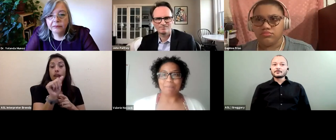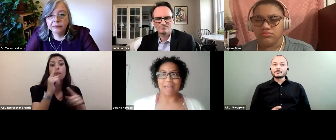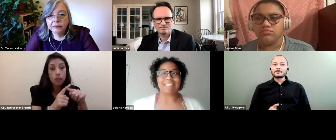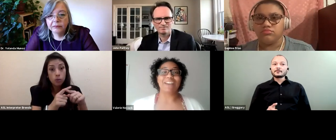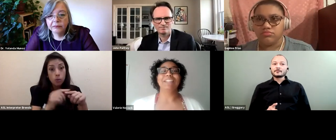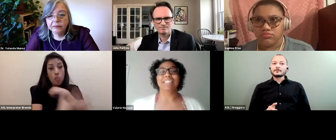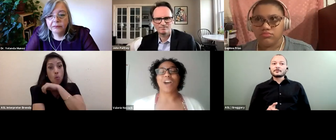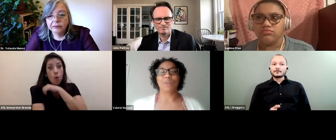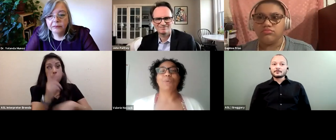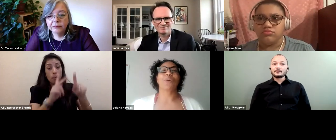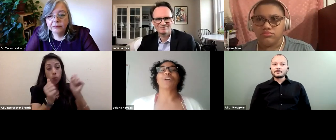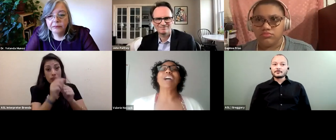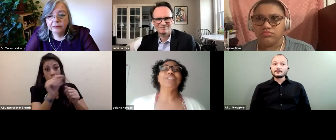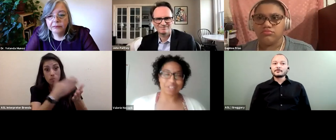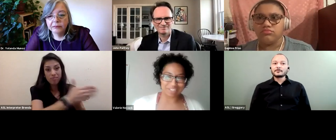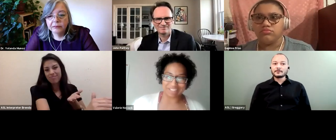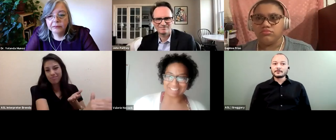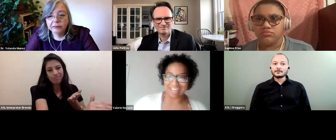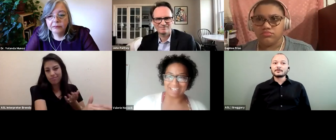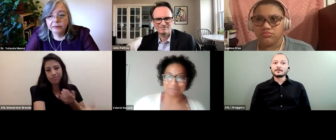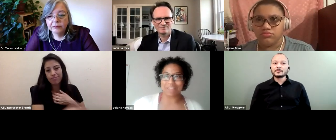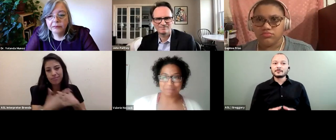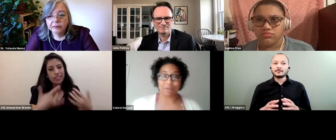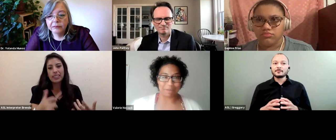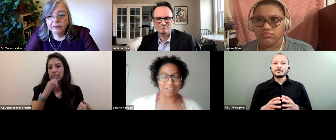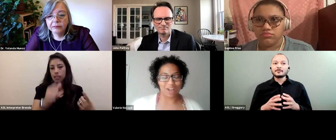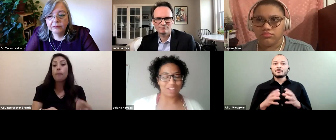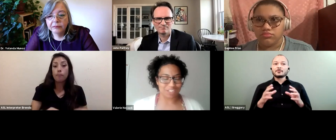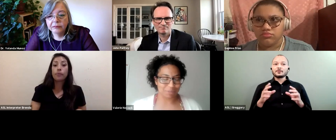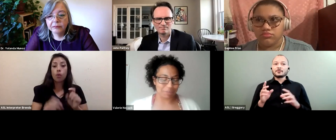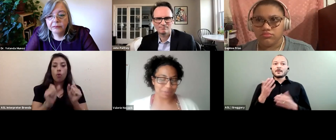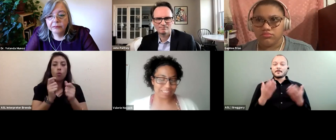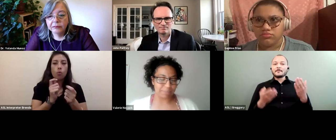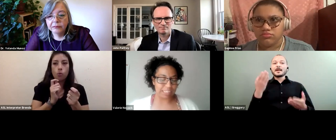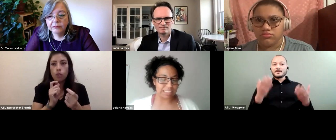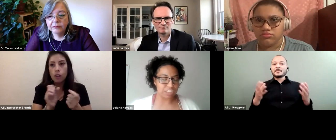and definitely not poor countries where there might be a large number of people with disabilities.